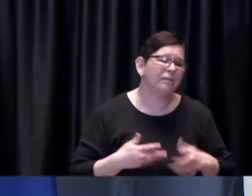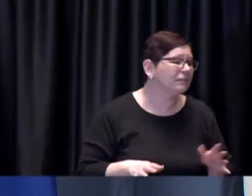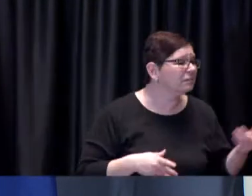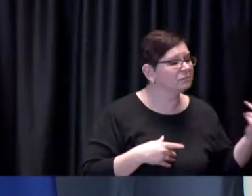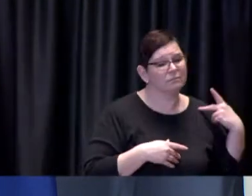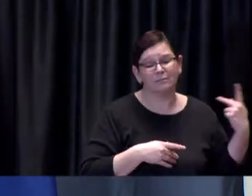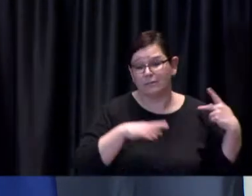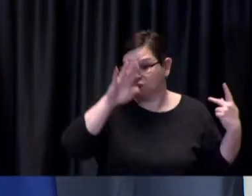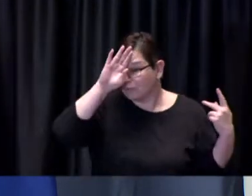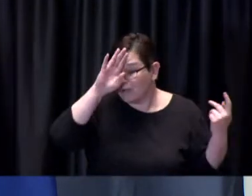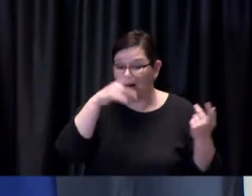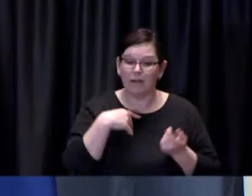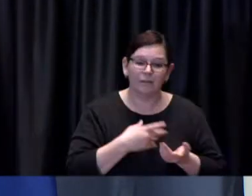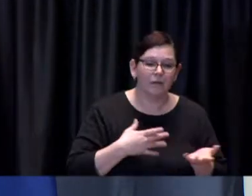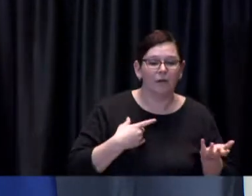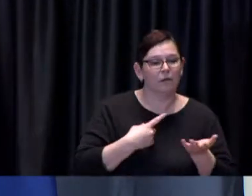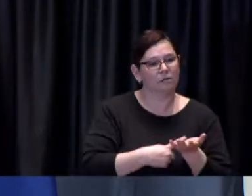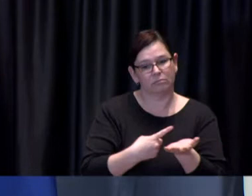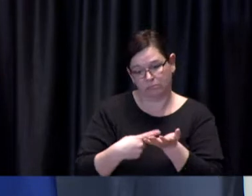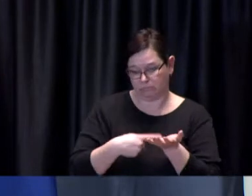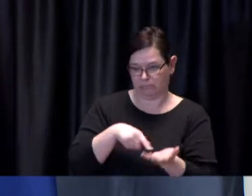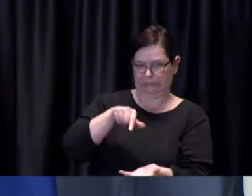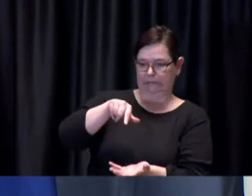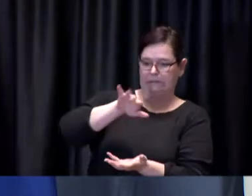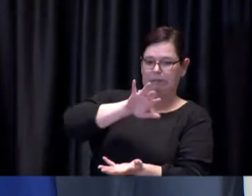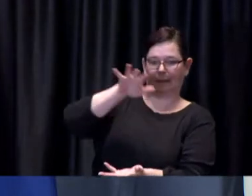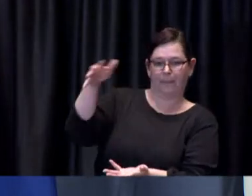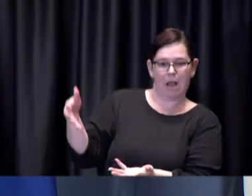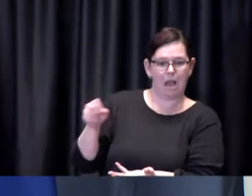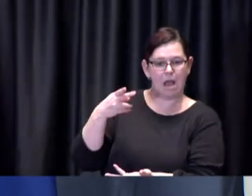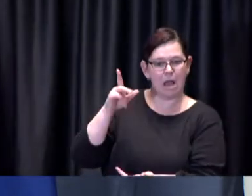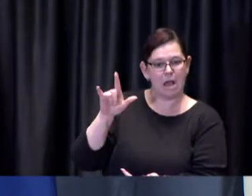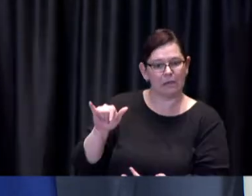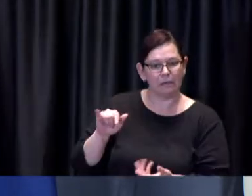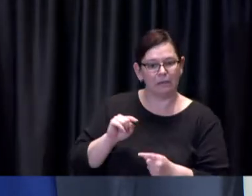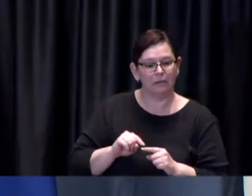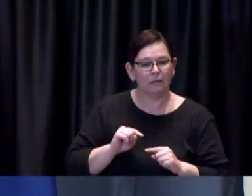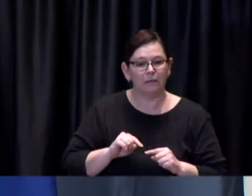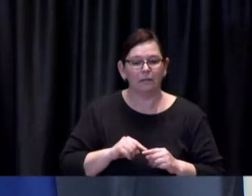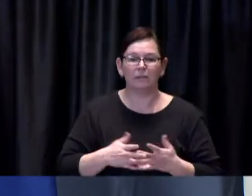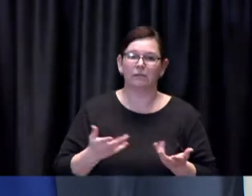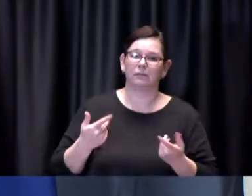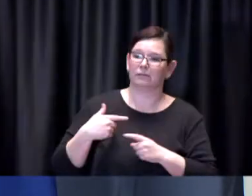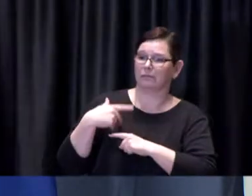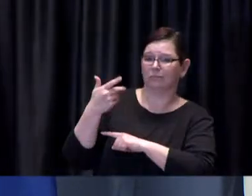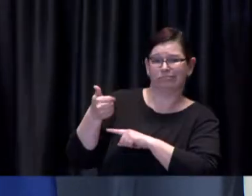the level of General Hillier and the task force provincially than I have been let's also remember